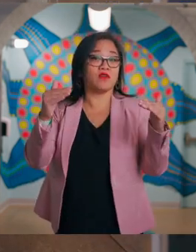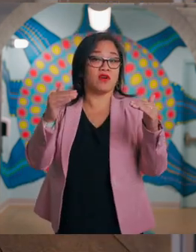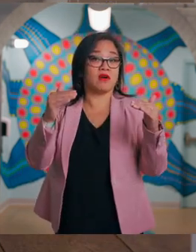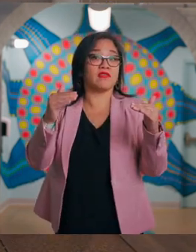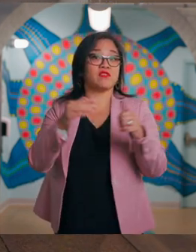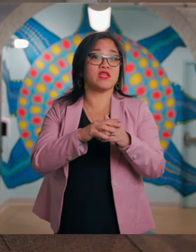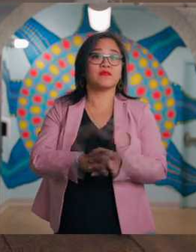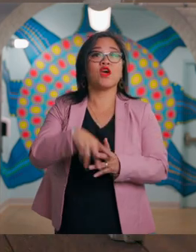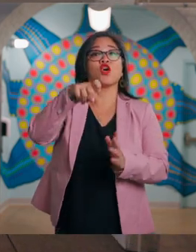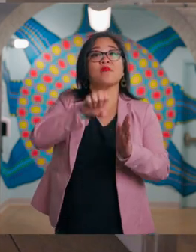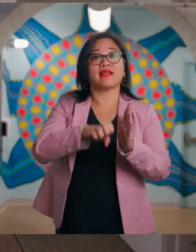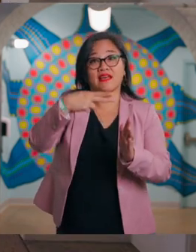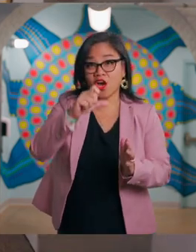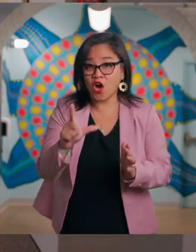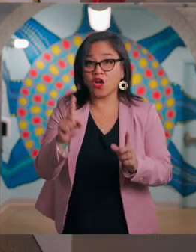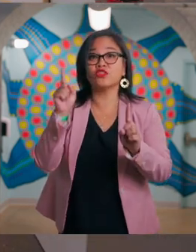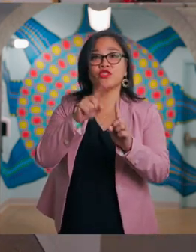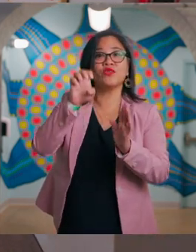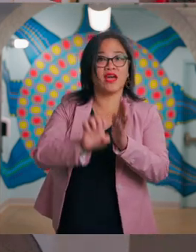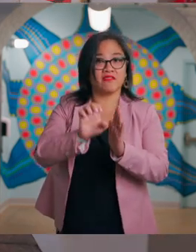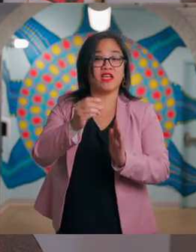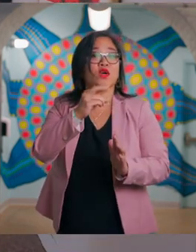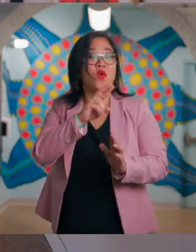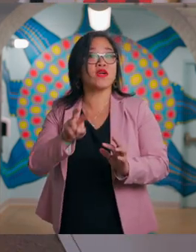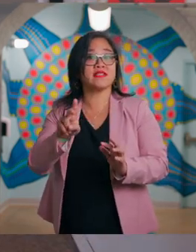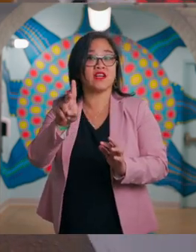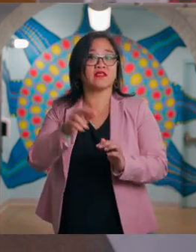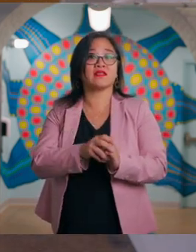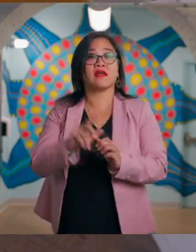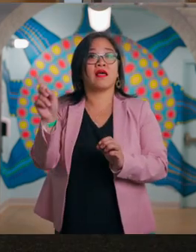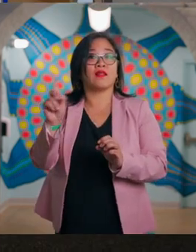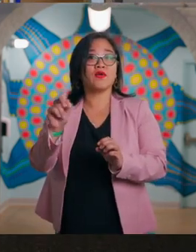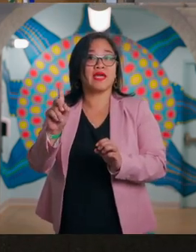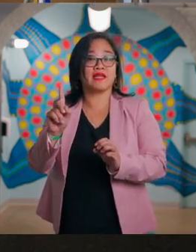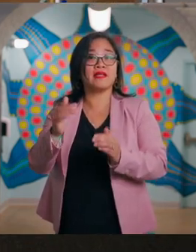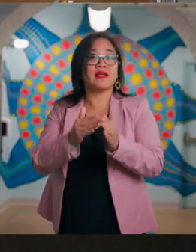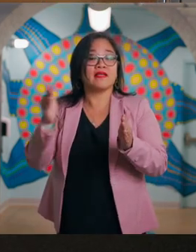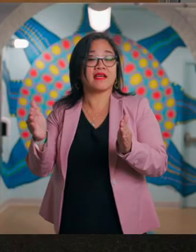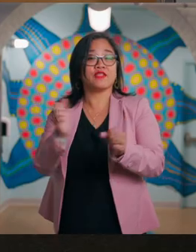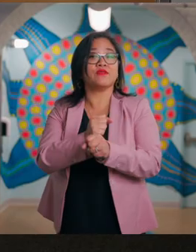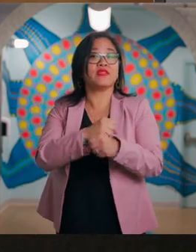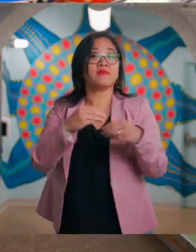To get to the second floor of the museum, go back down the hall to the elevator or stairs located next to the Makeshop.